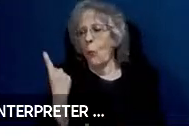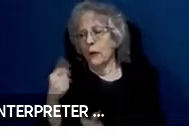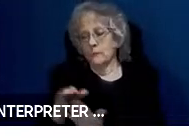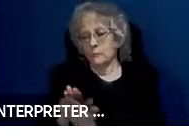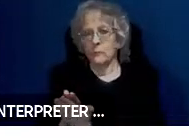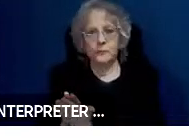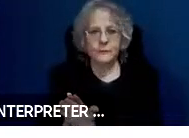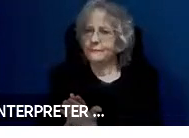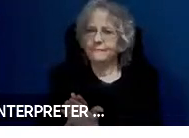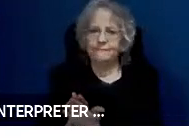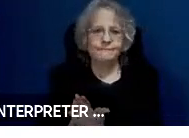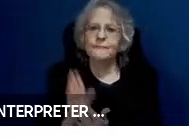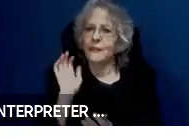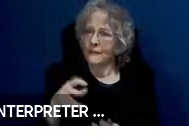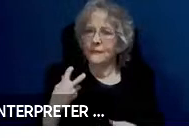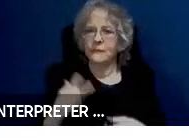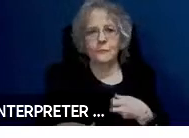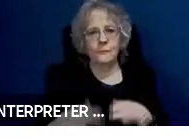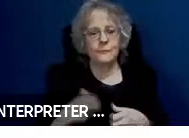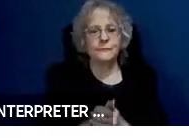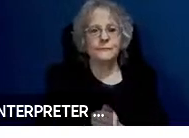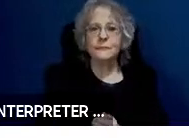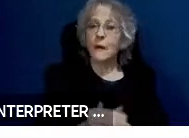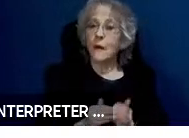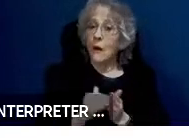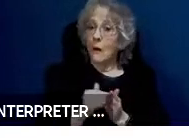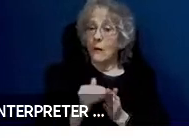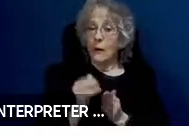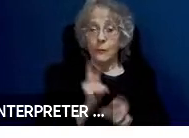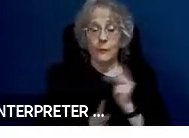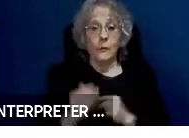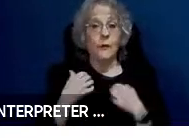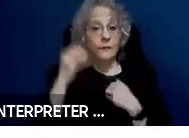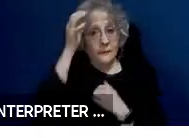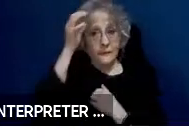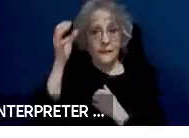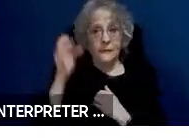that's going to be a problem. Often the person will have a cognitive disability and also have